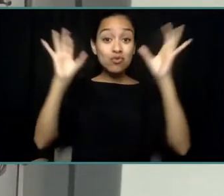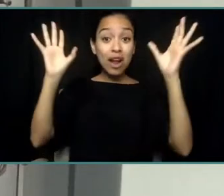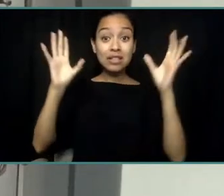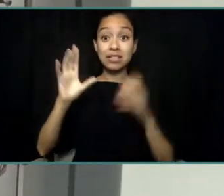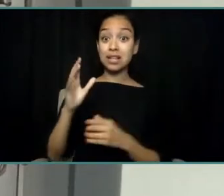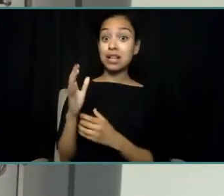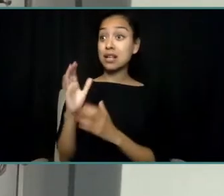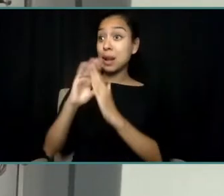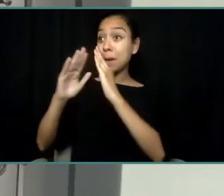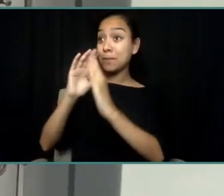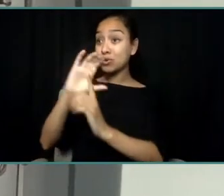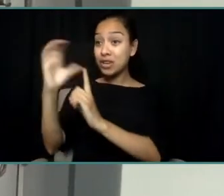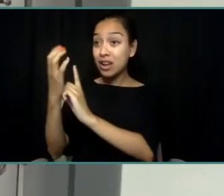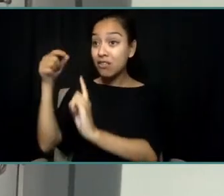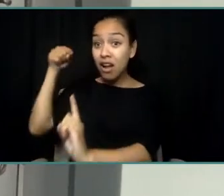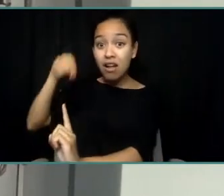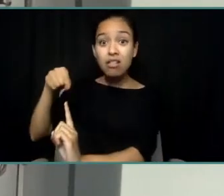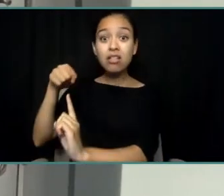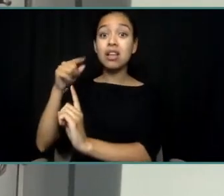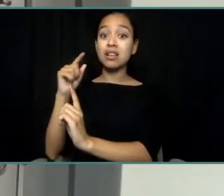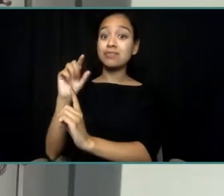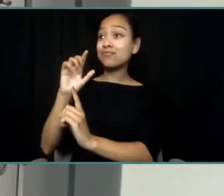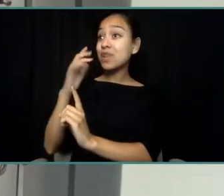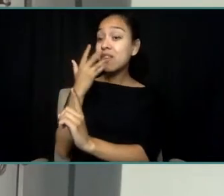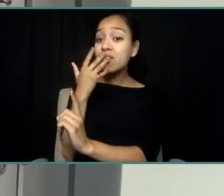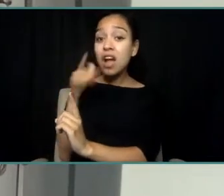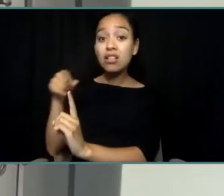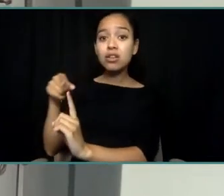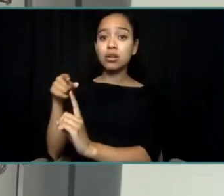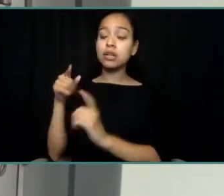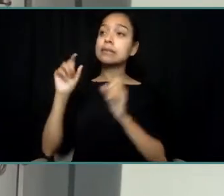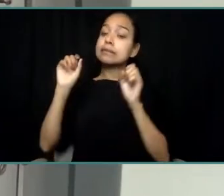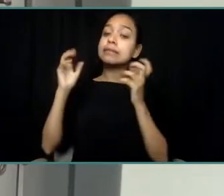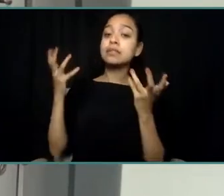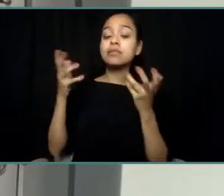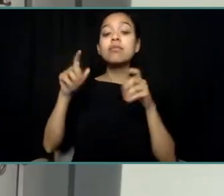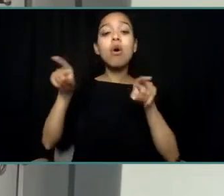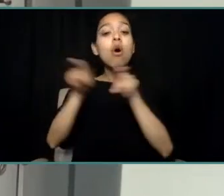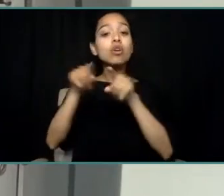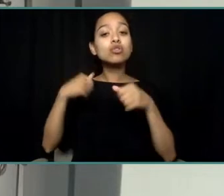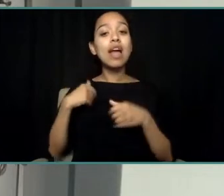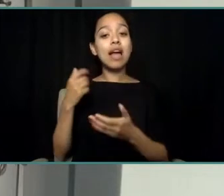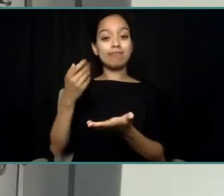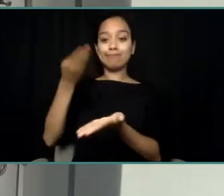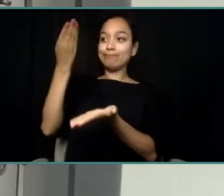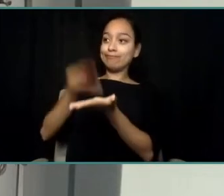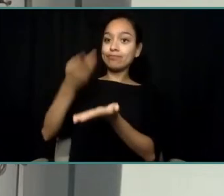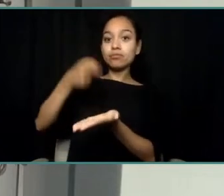there's also evidence of systemic kind of racial bias